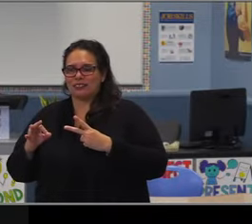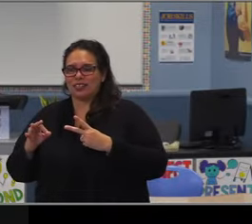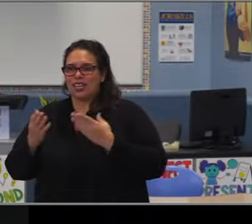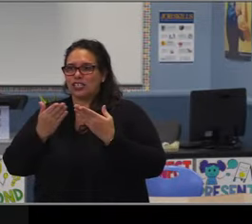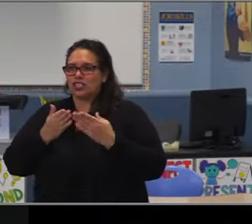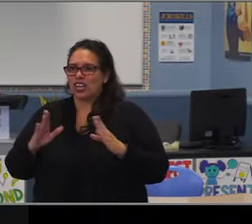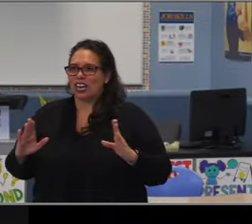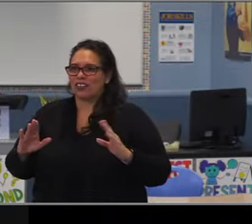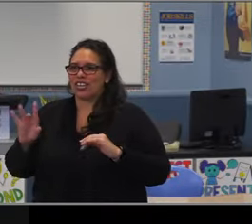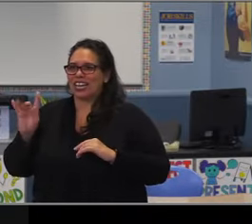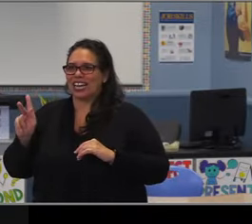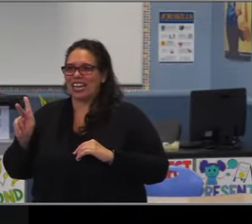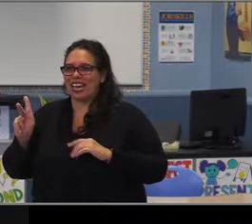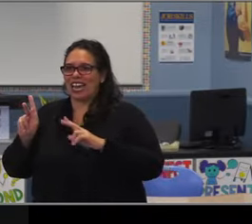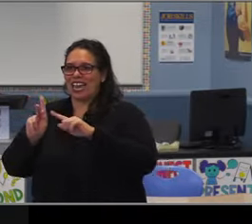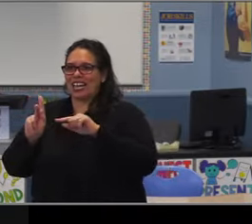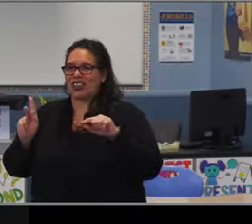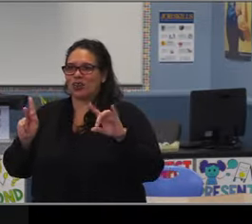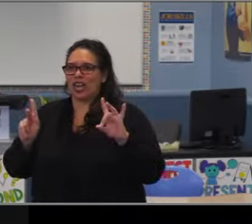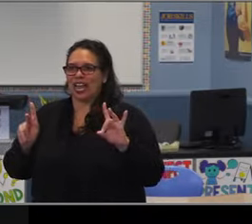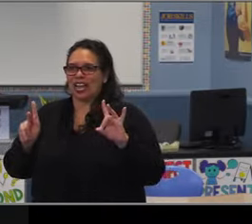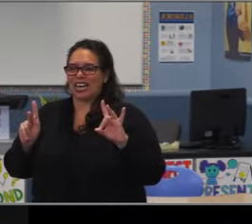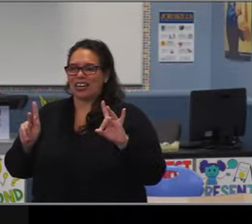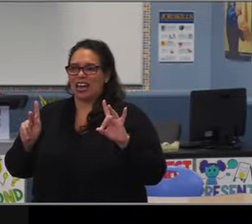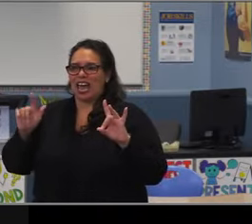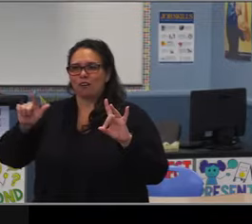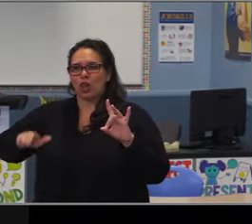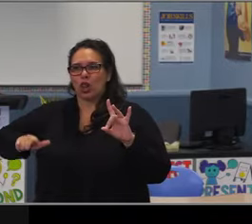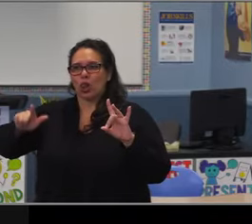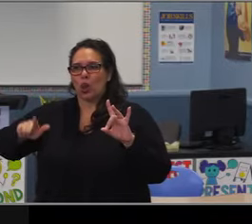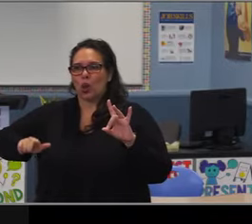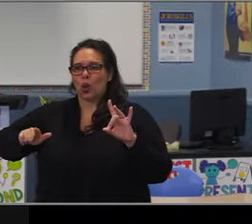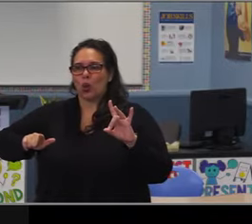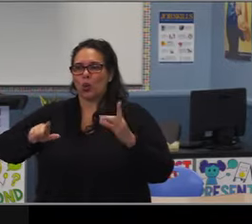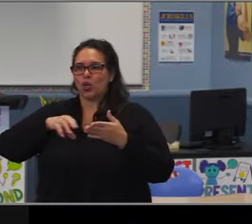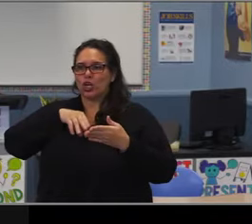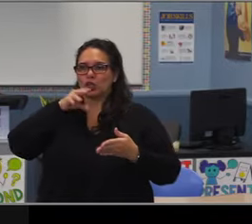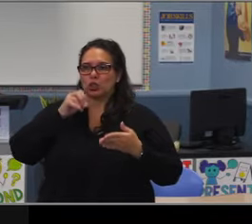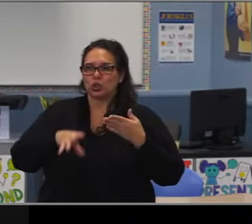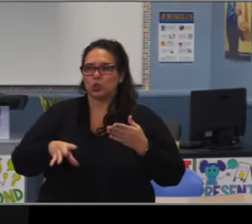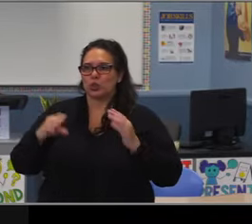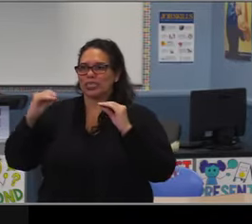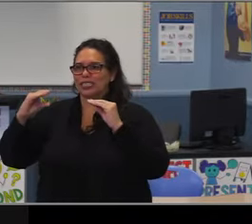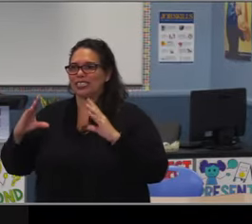and really that flexible way by which she has to accommodate the different levels of students.